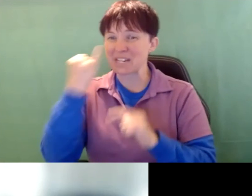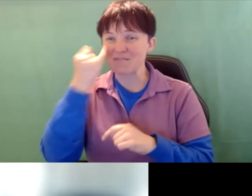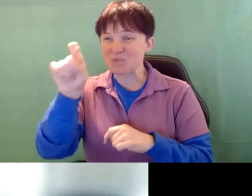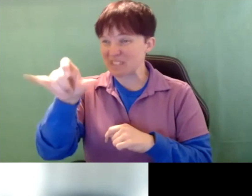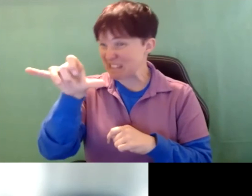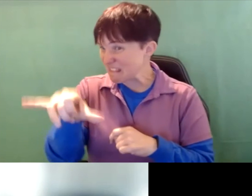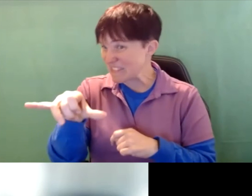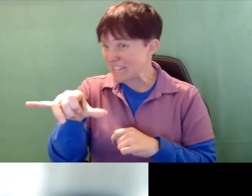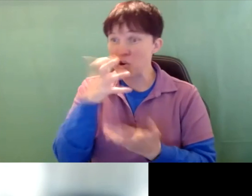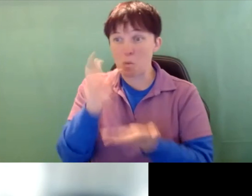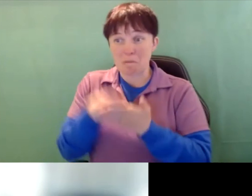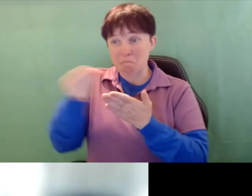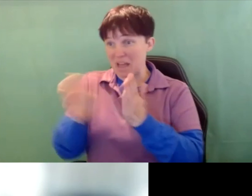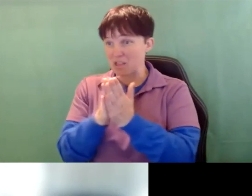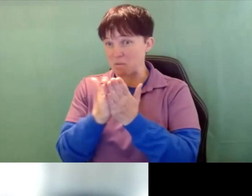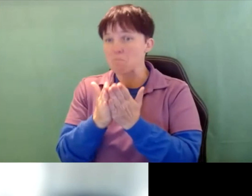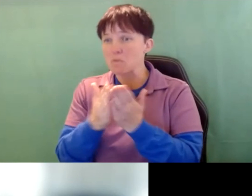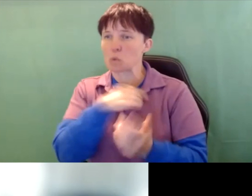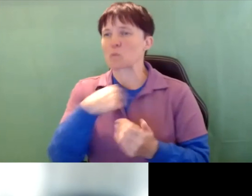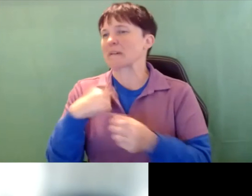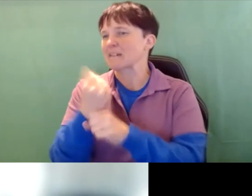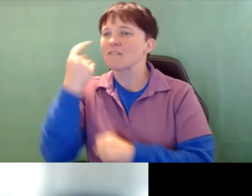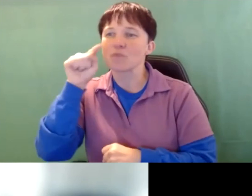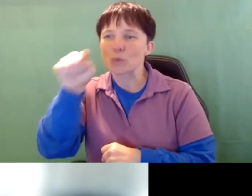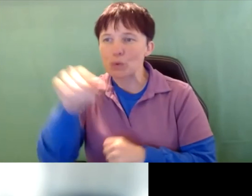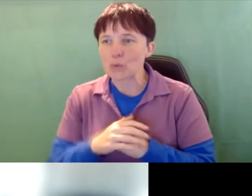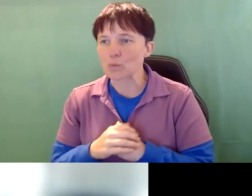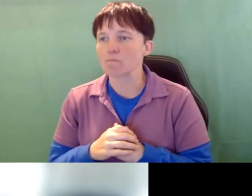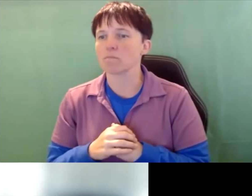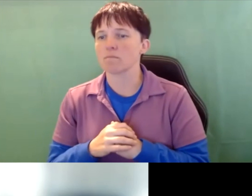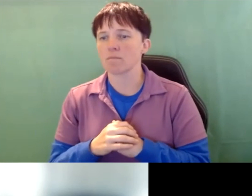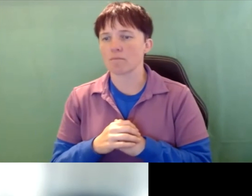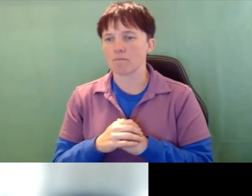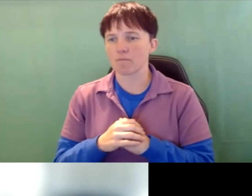the booklet we can get that for you.